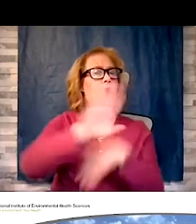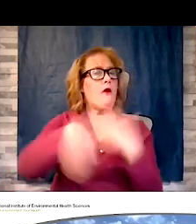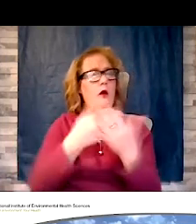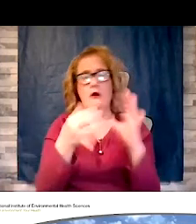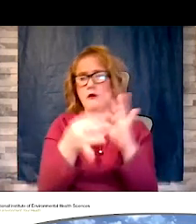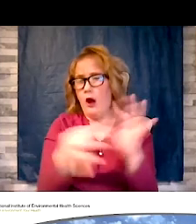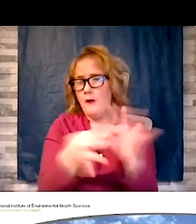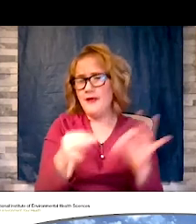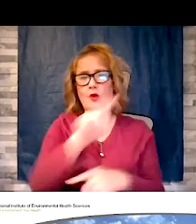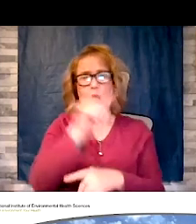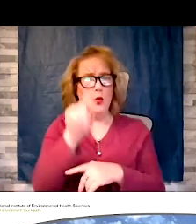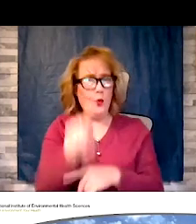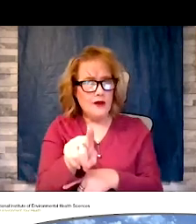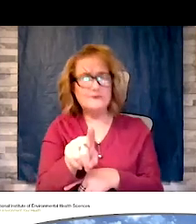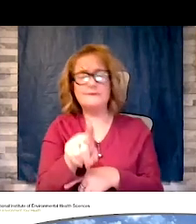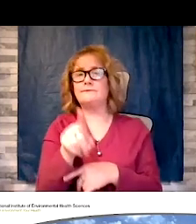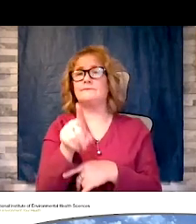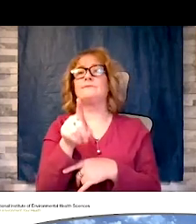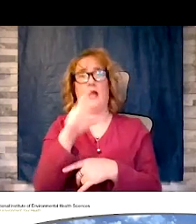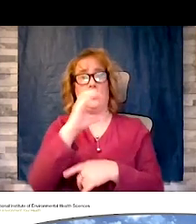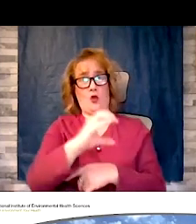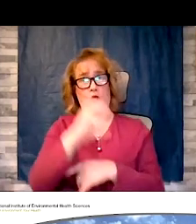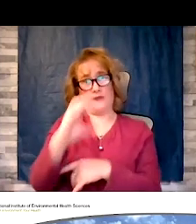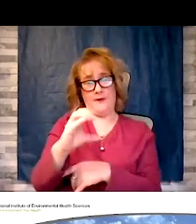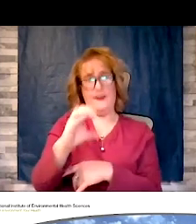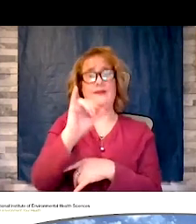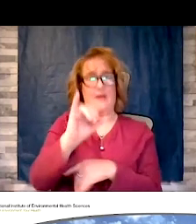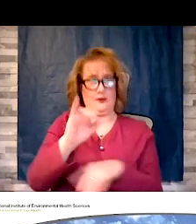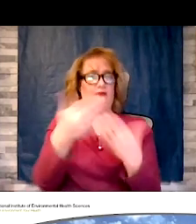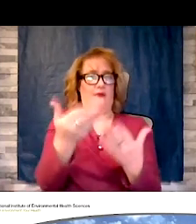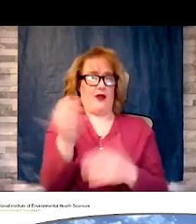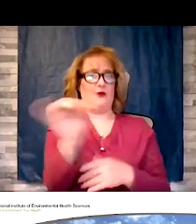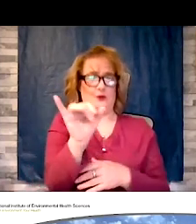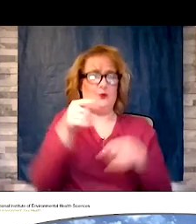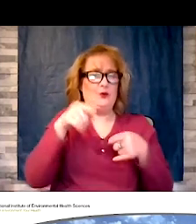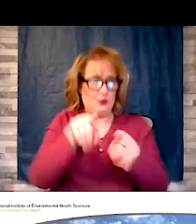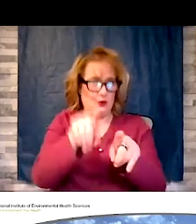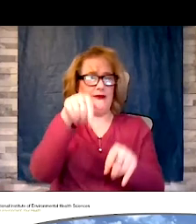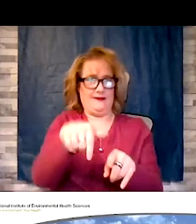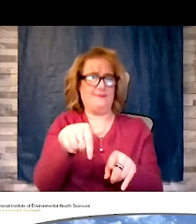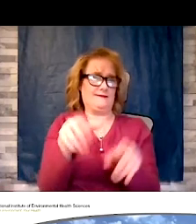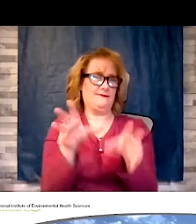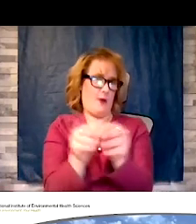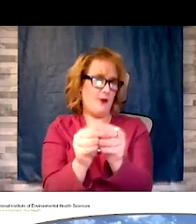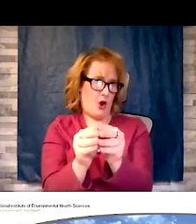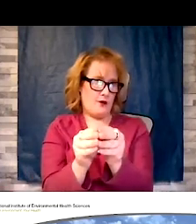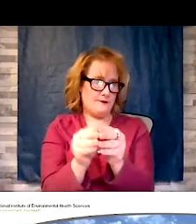closed captioning is provided during this webinar. So this is just an example of how you use